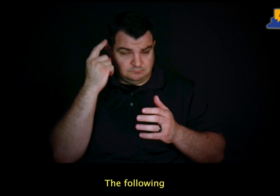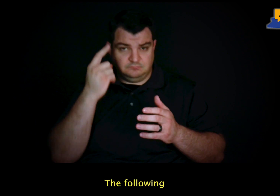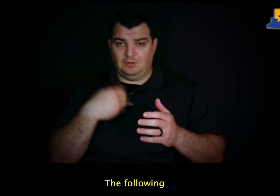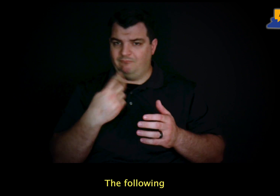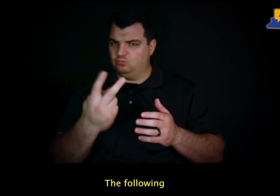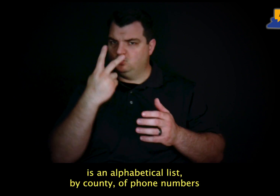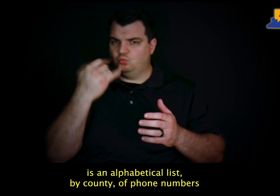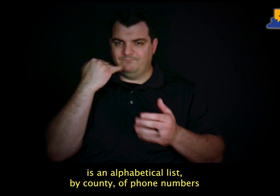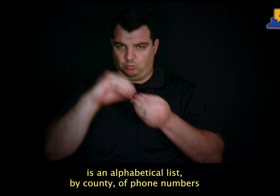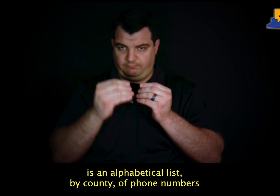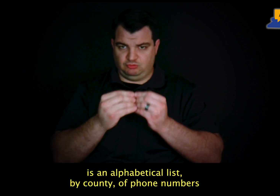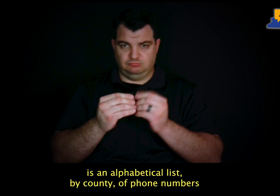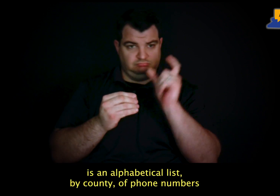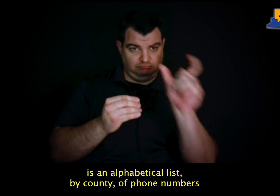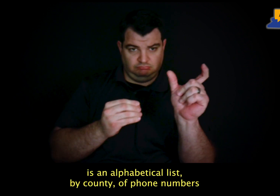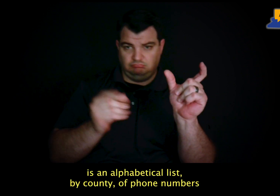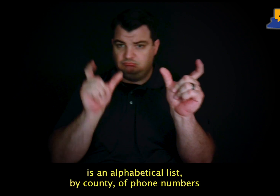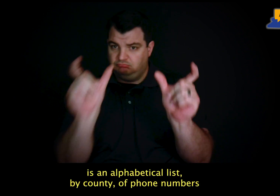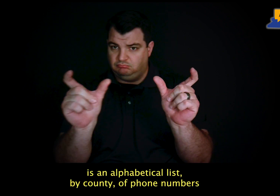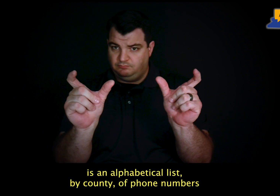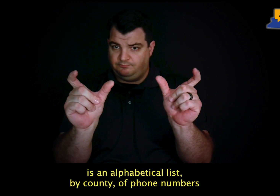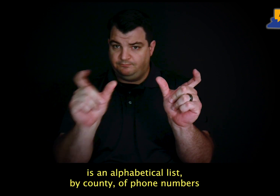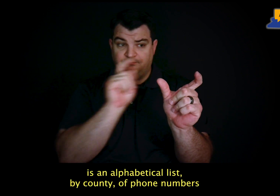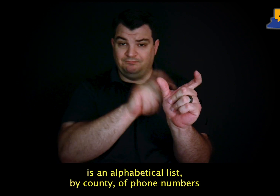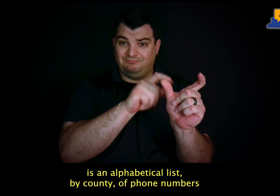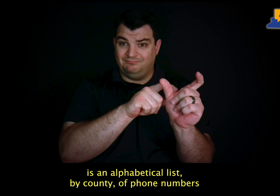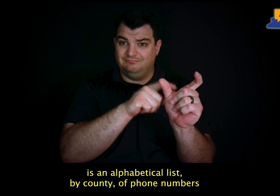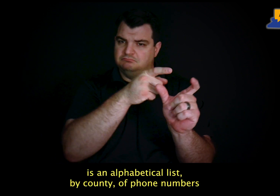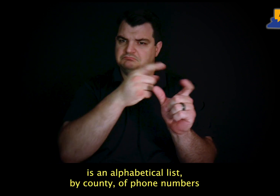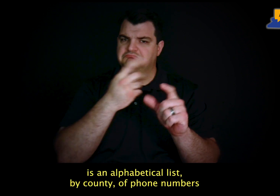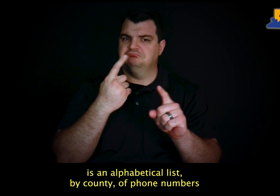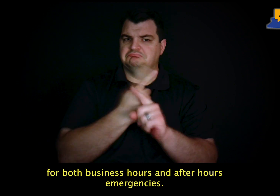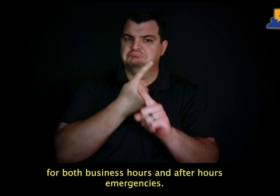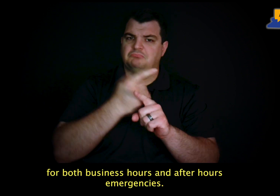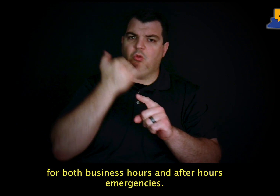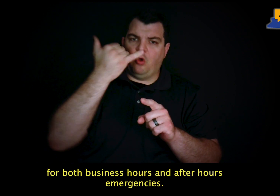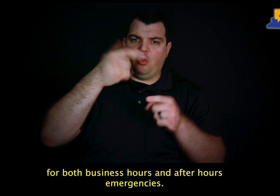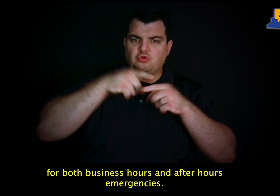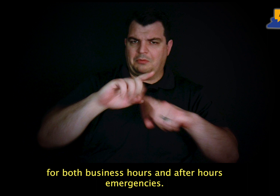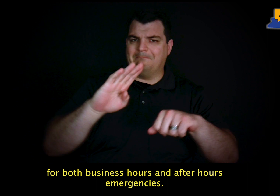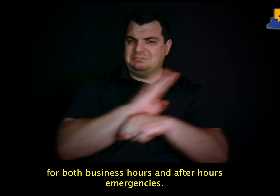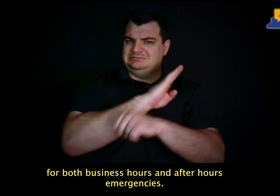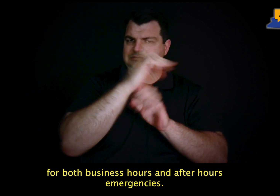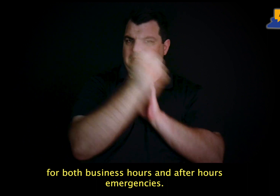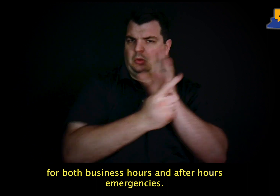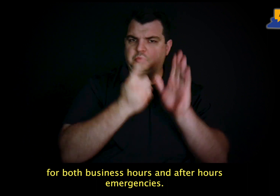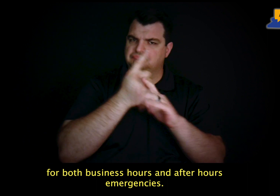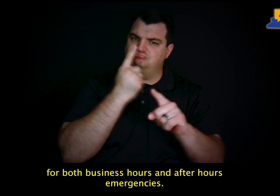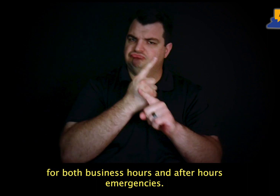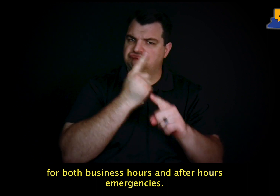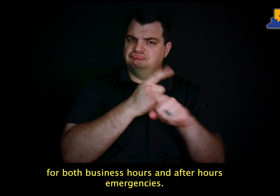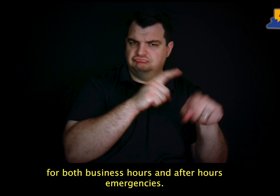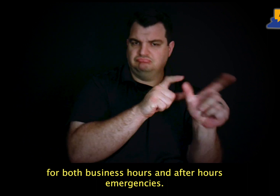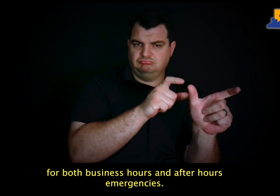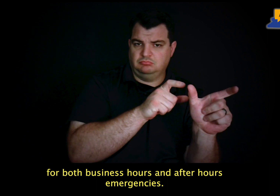The following is an alphabetical list, by county, of phone numbers for both business hours and after hours emergencies.